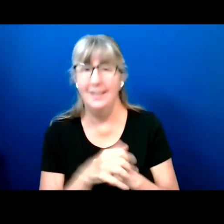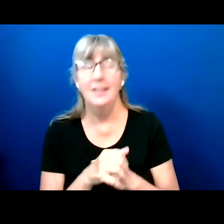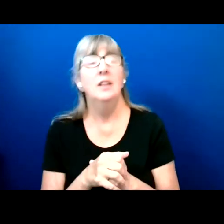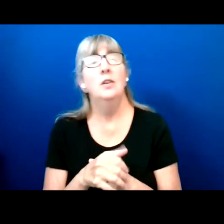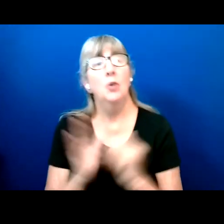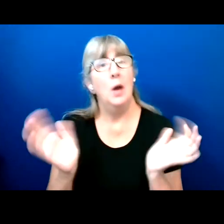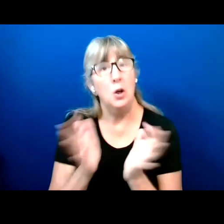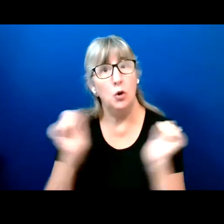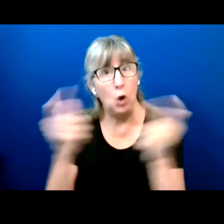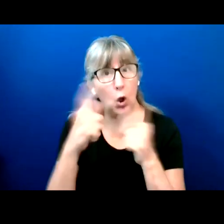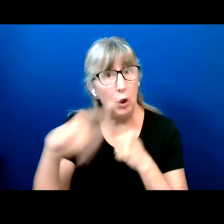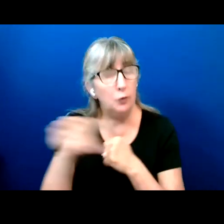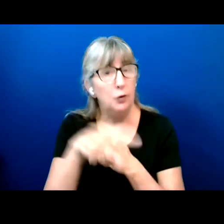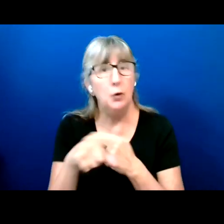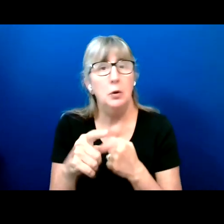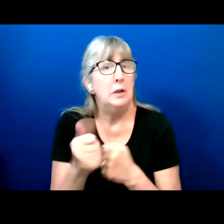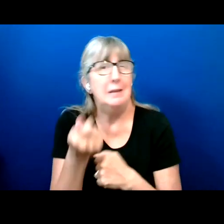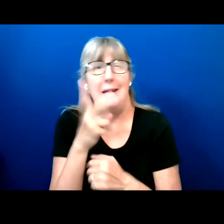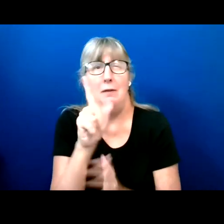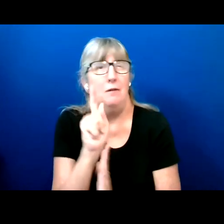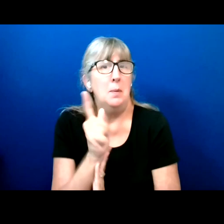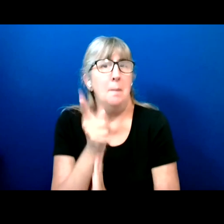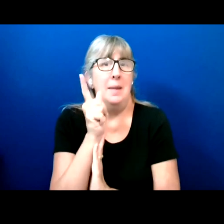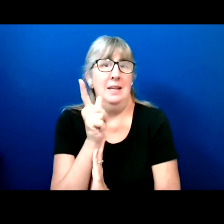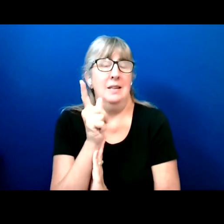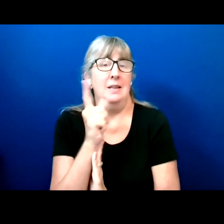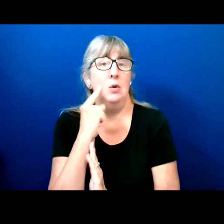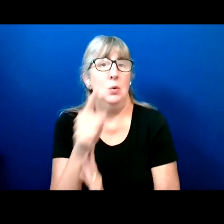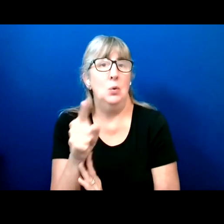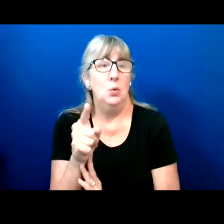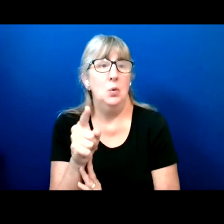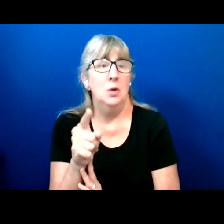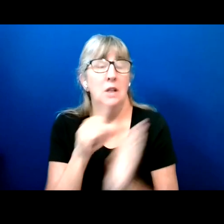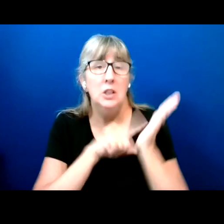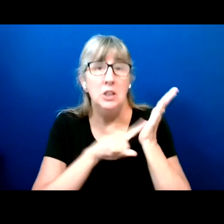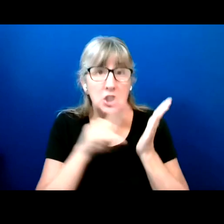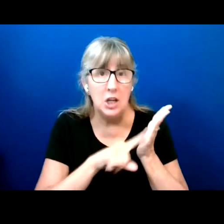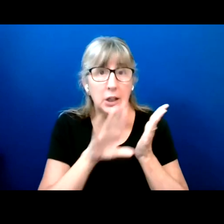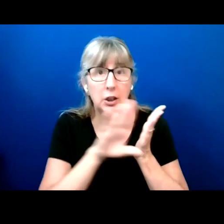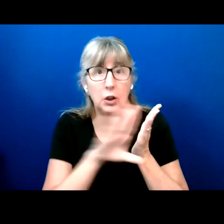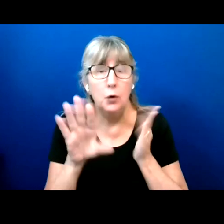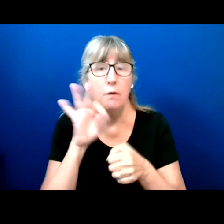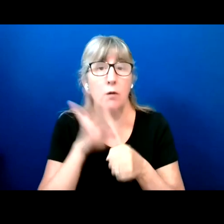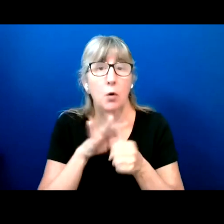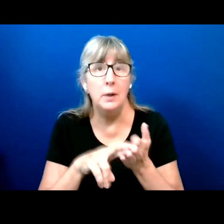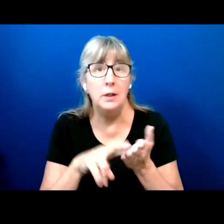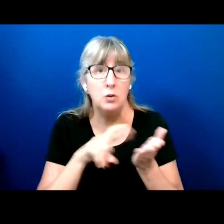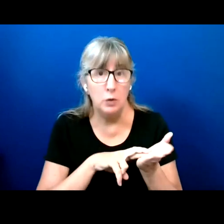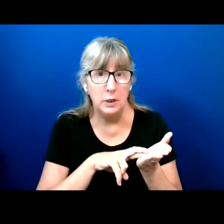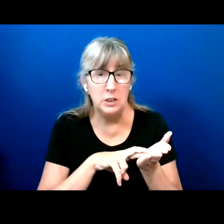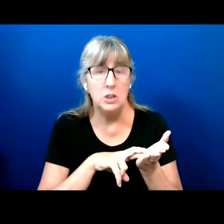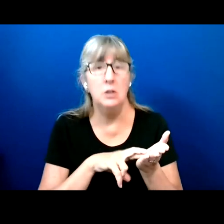It just takes a few minutes to check your voter registration or to register for the